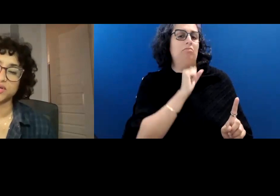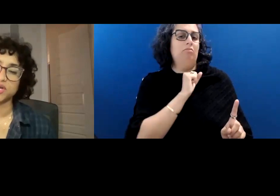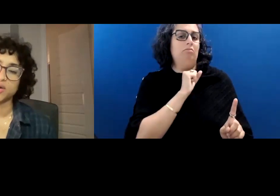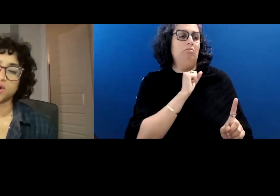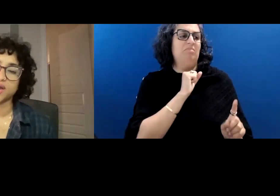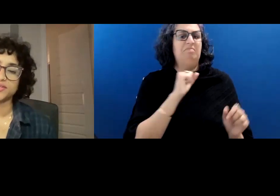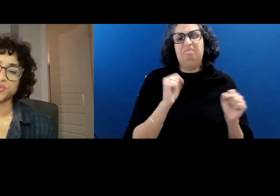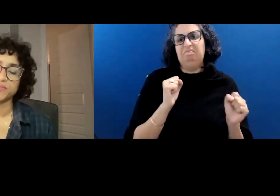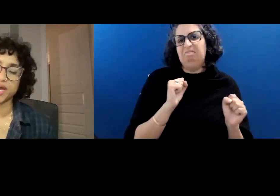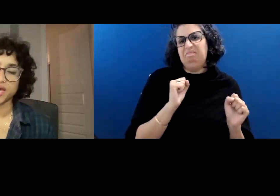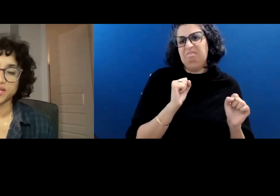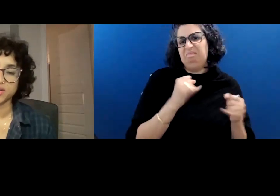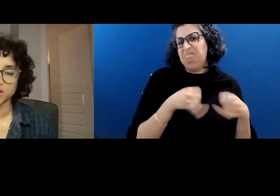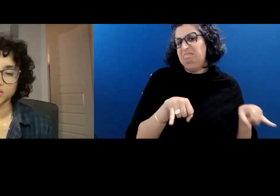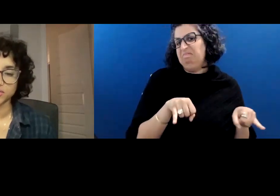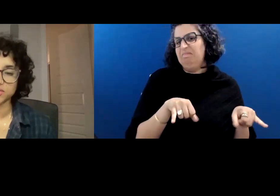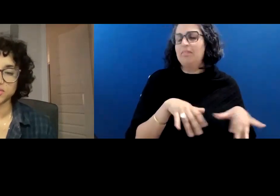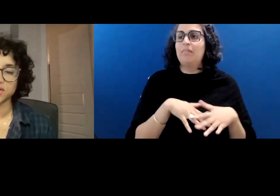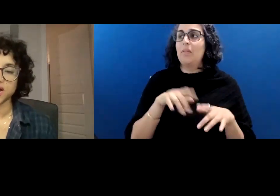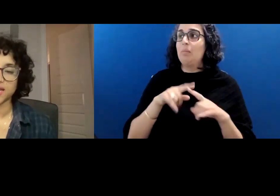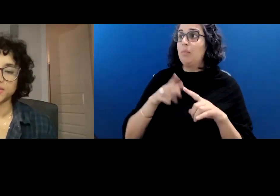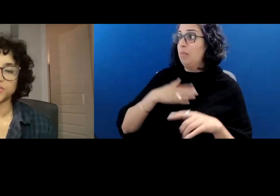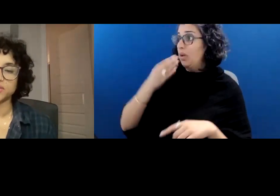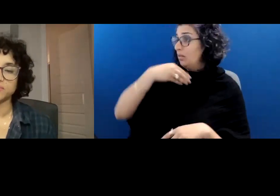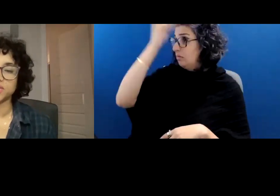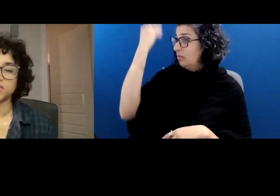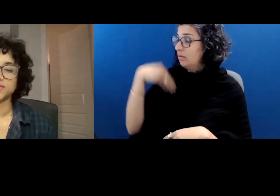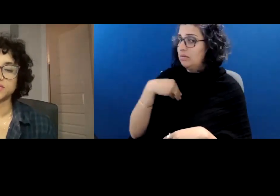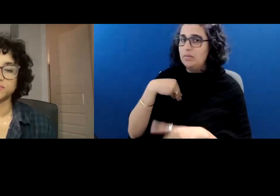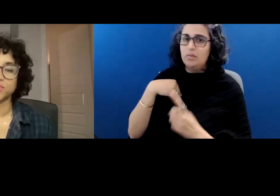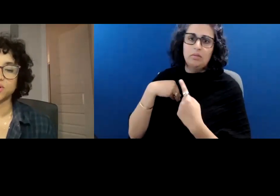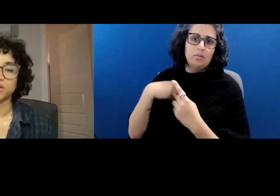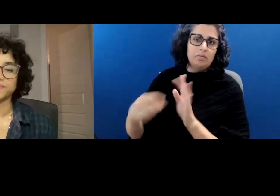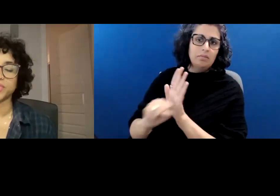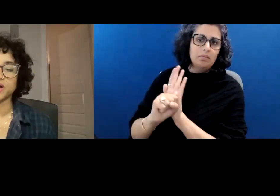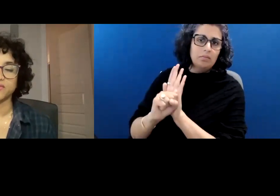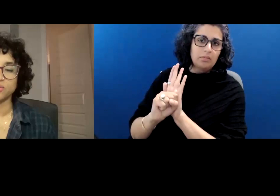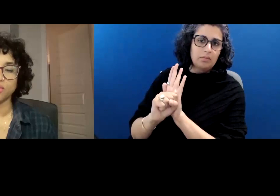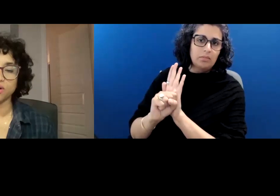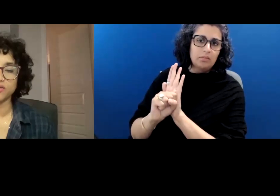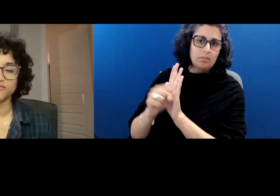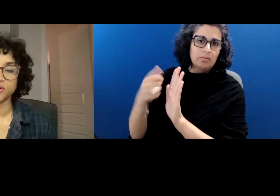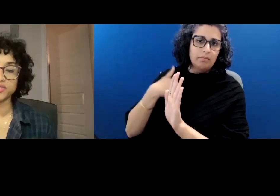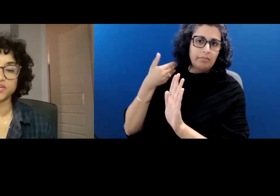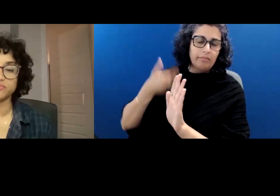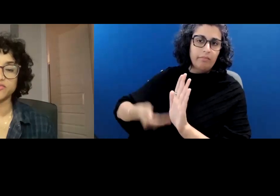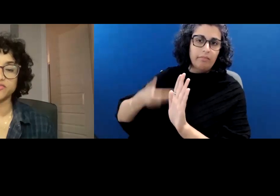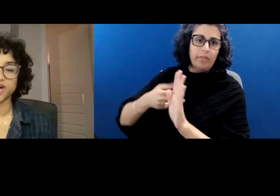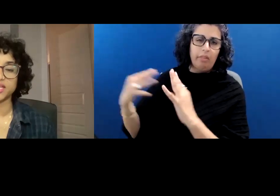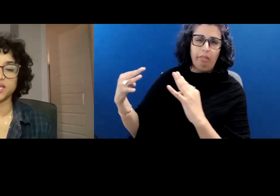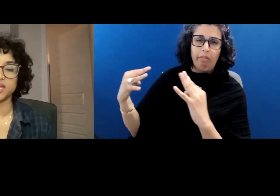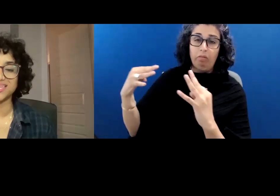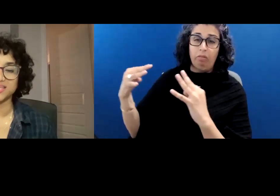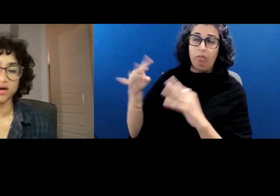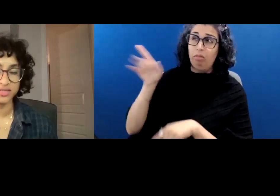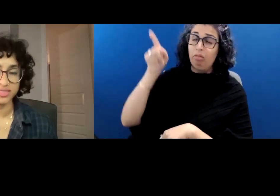whereas, with my head cloaked, I am an immediate symbol of a war folks have been fighting eons